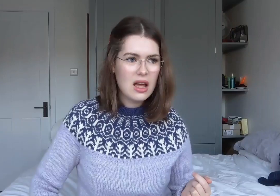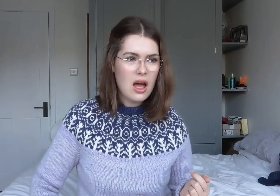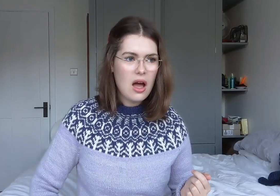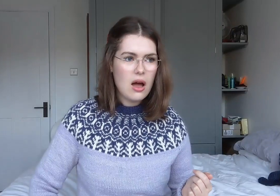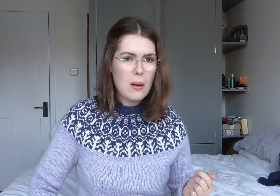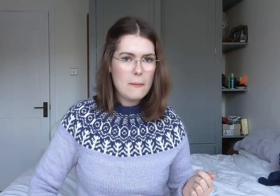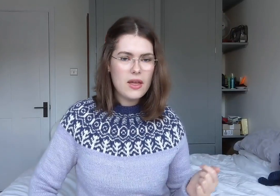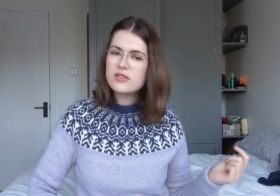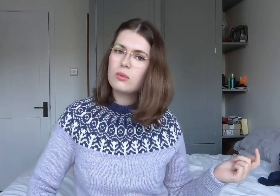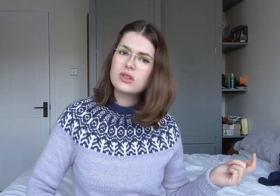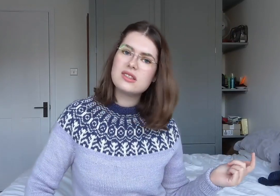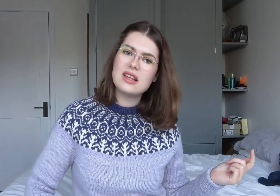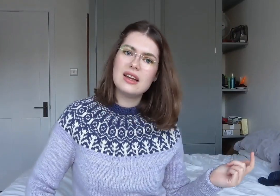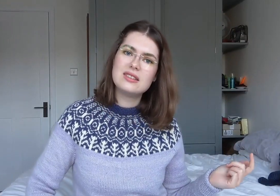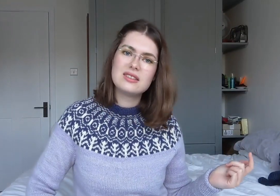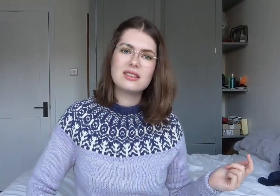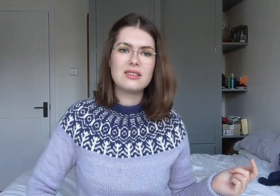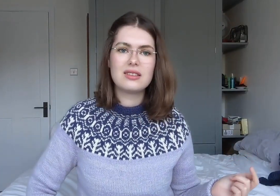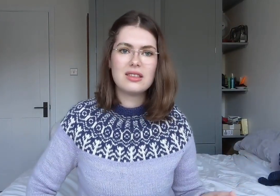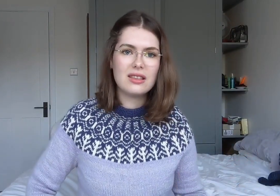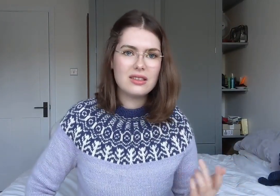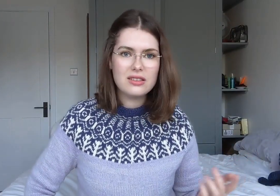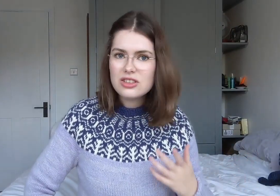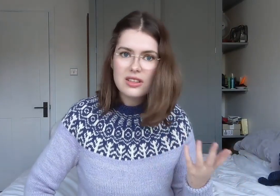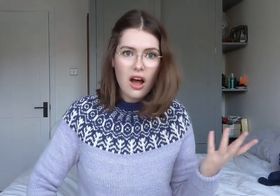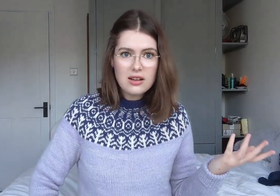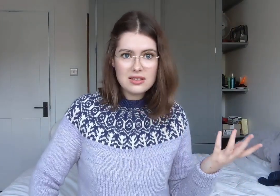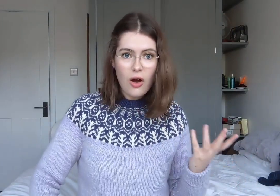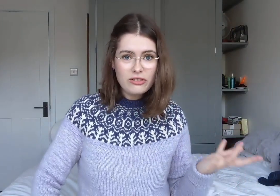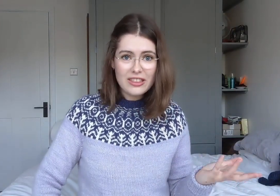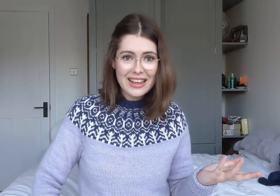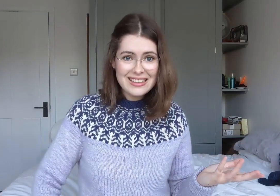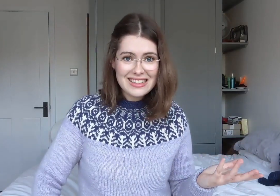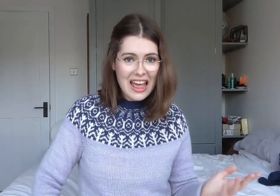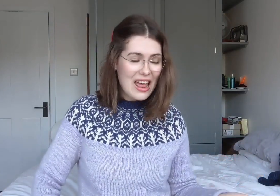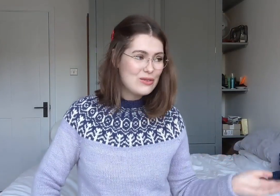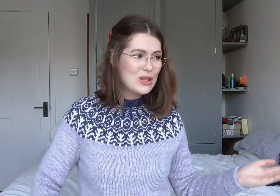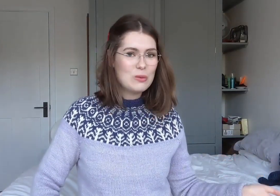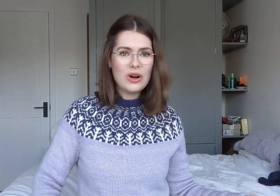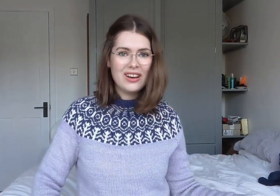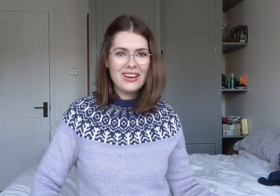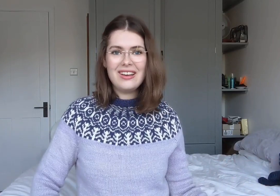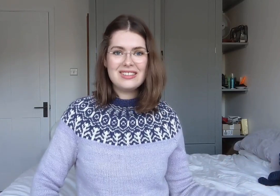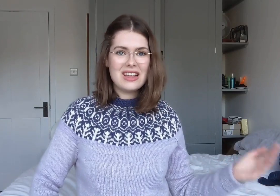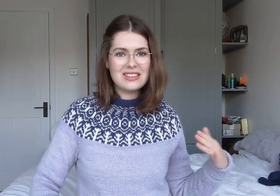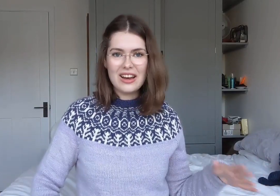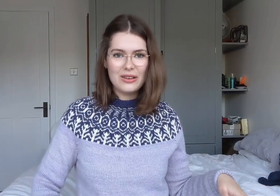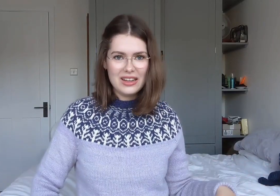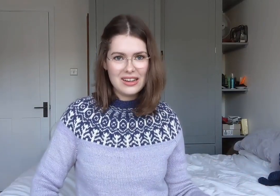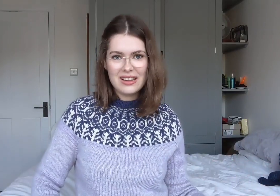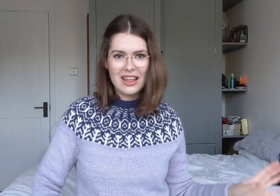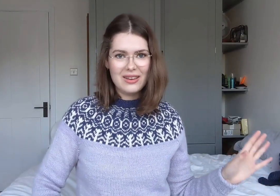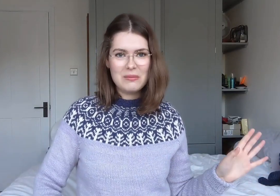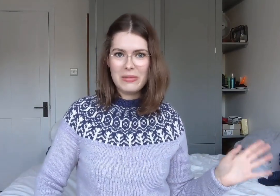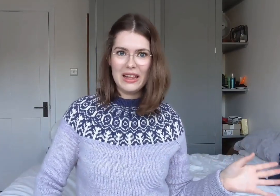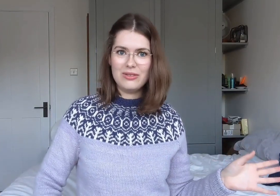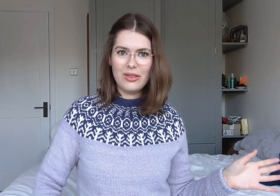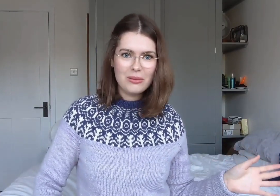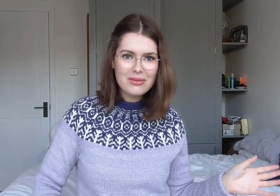Just offer this, If someone says they don't need it then believe them